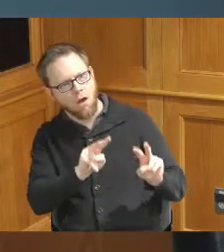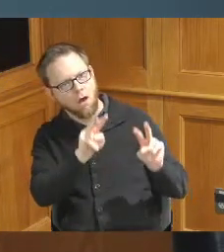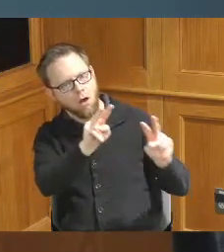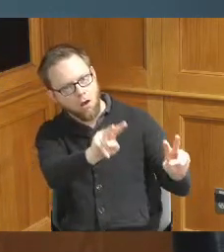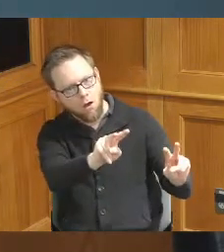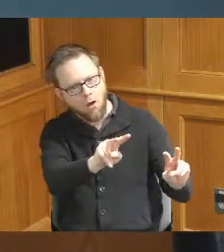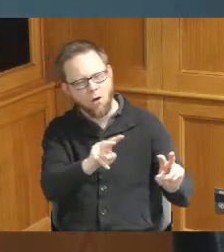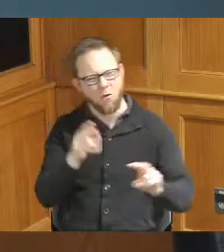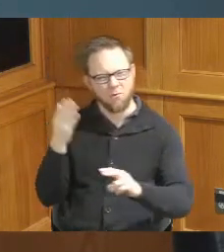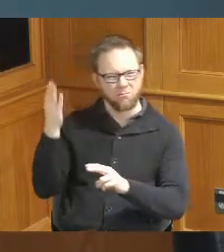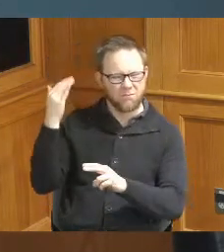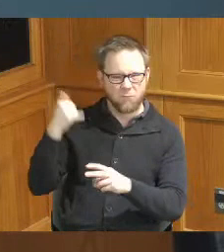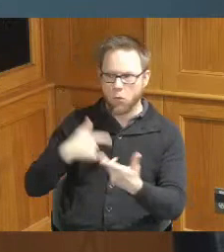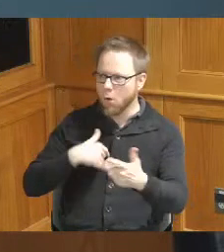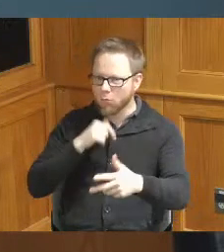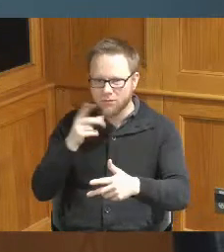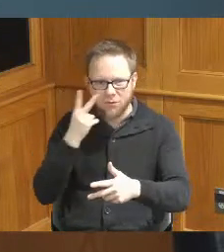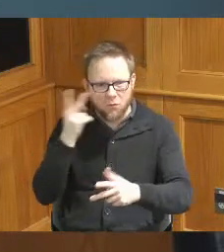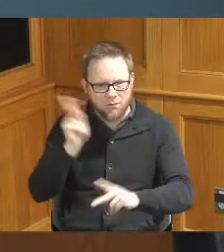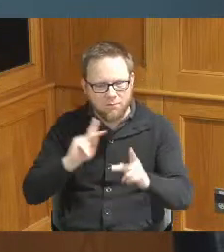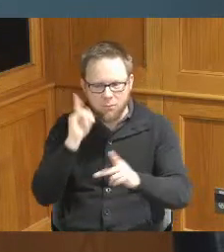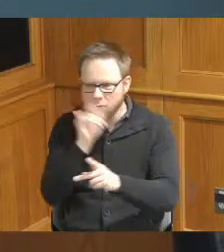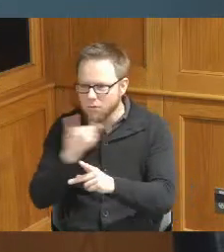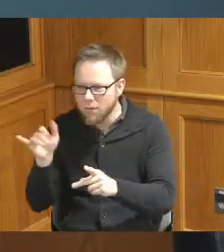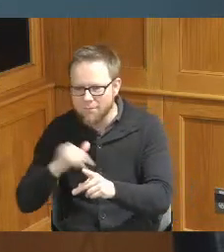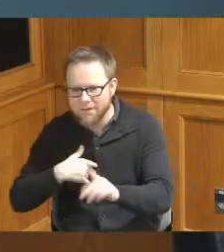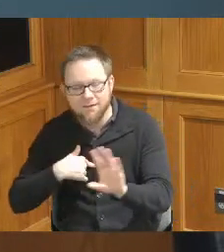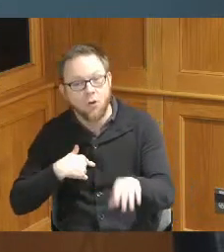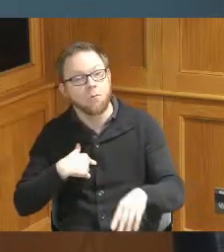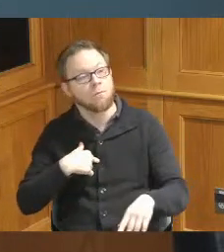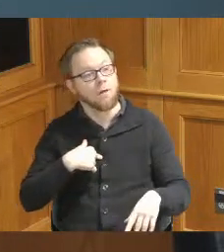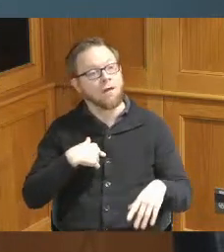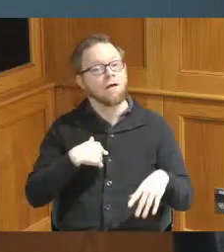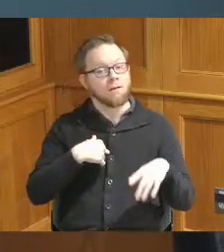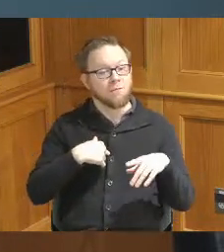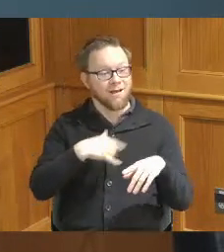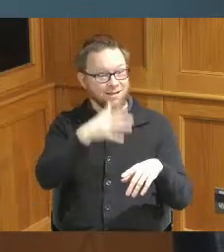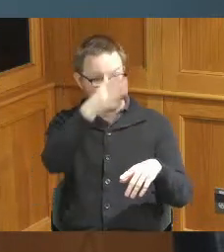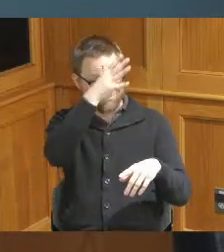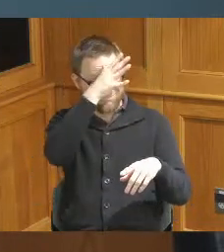that looks like me and girl dads can be out there telling their little girls that hey you could be